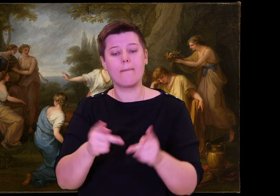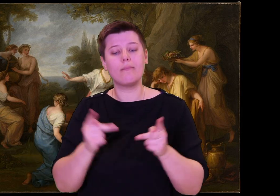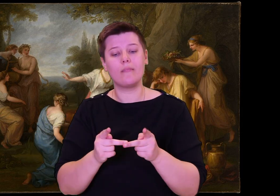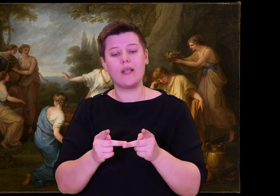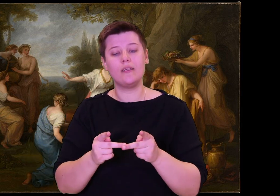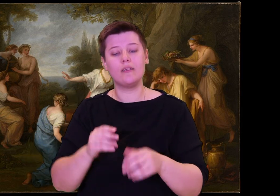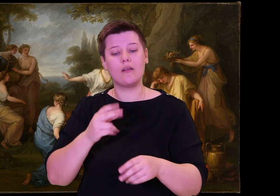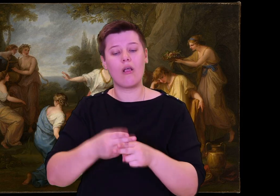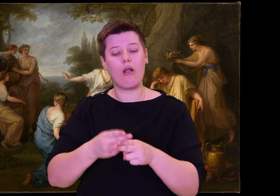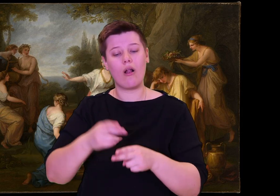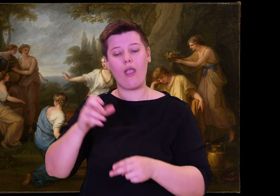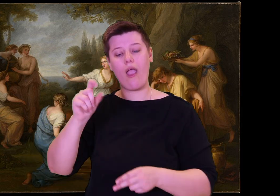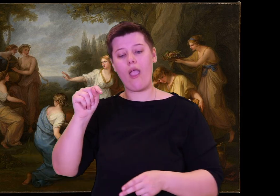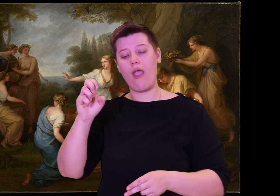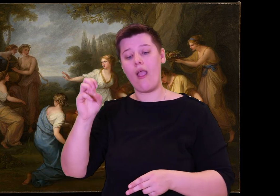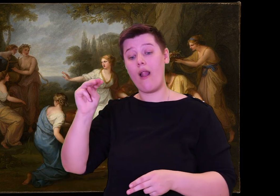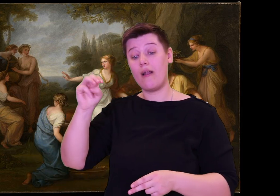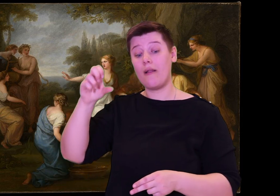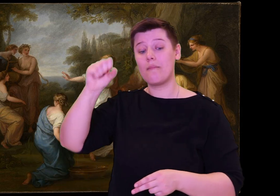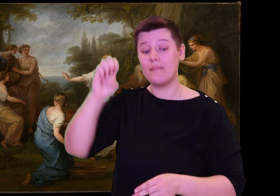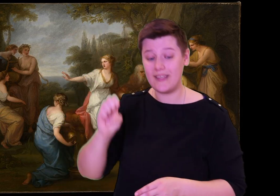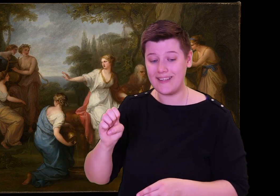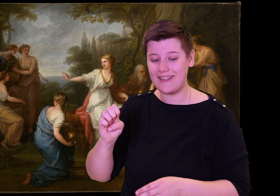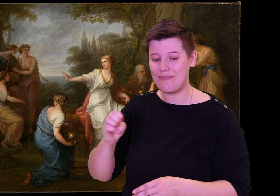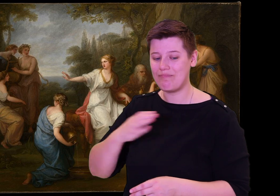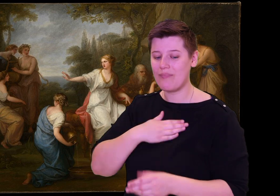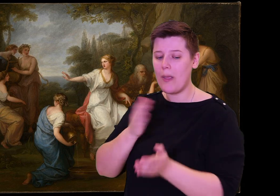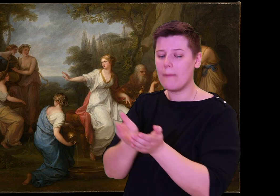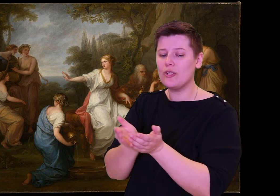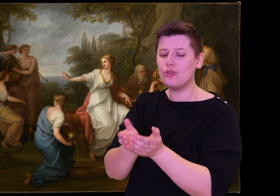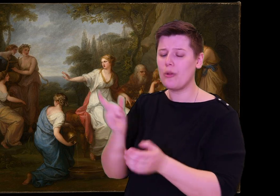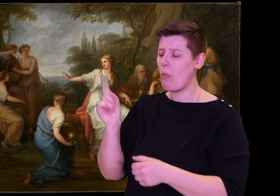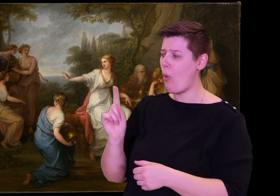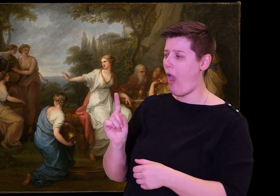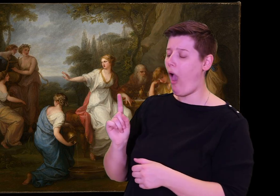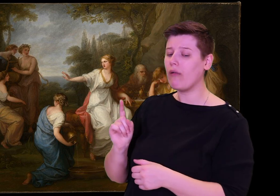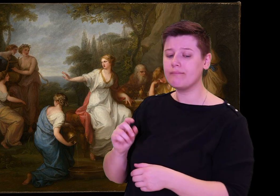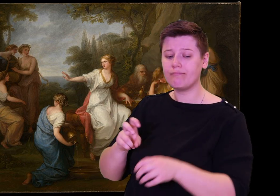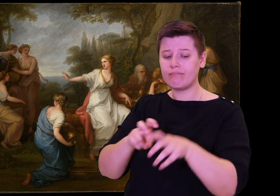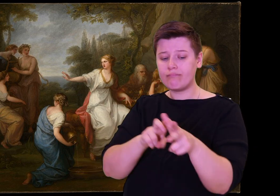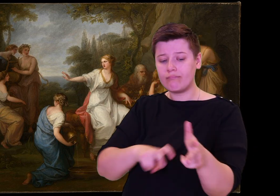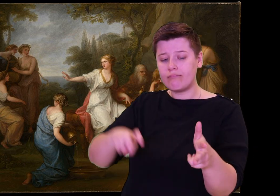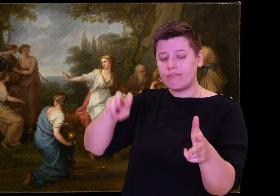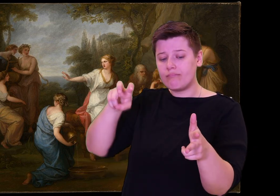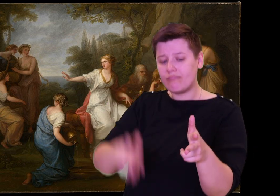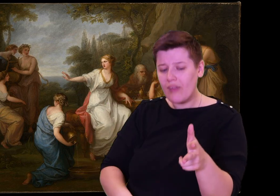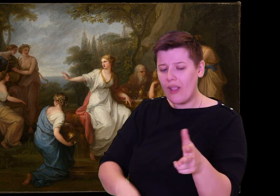and I are guests-friends through our fathers from long ago--Laertes can attest it.